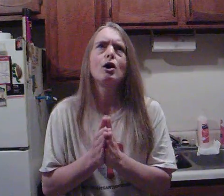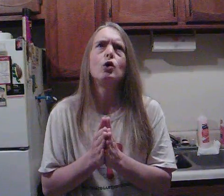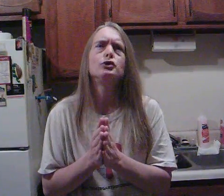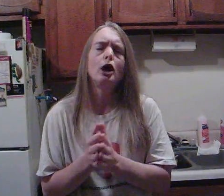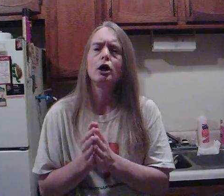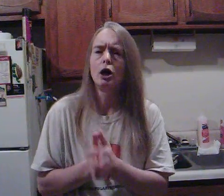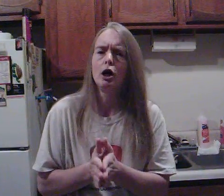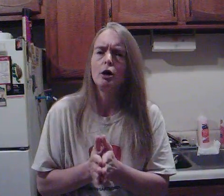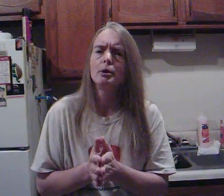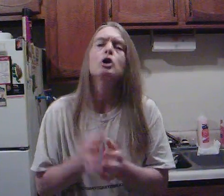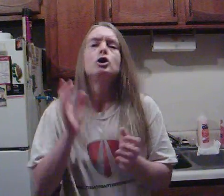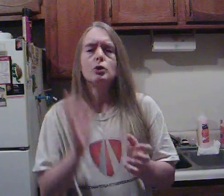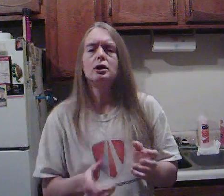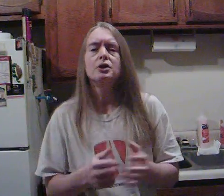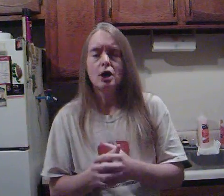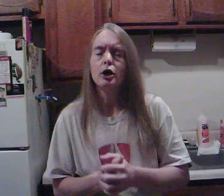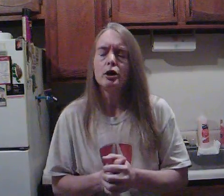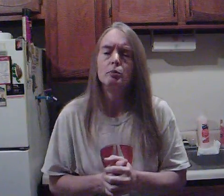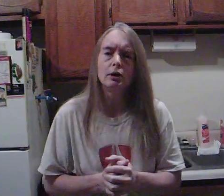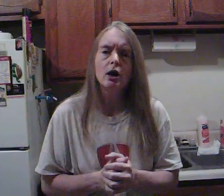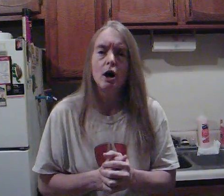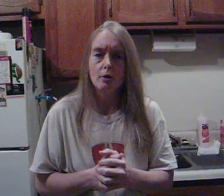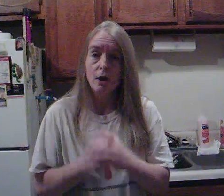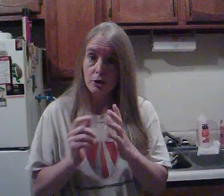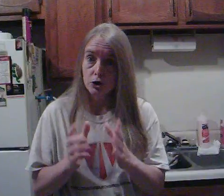.com. You can get the audiobook of,